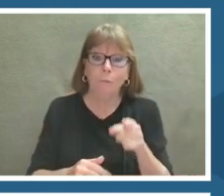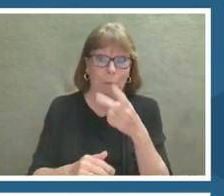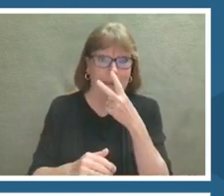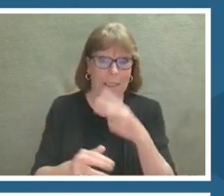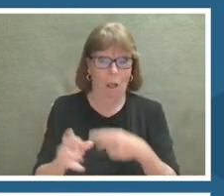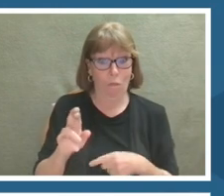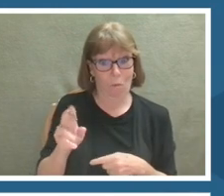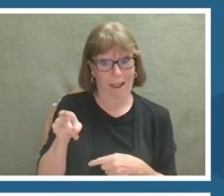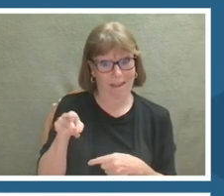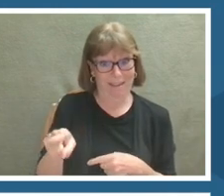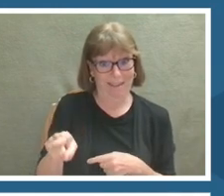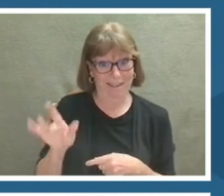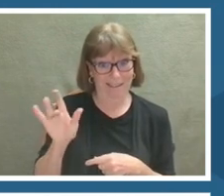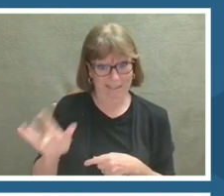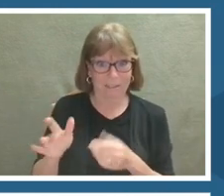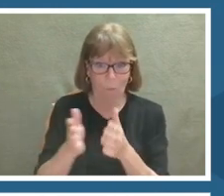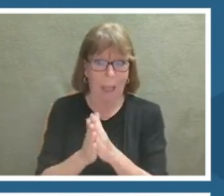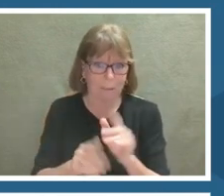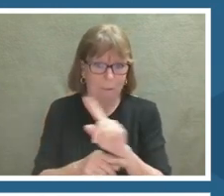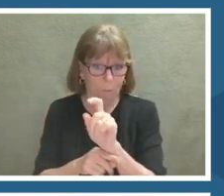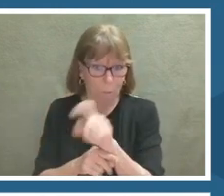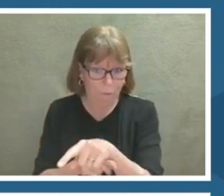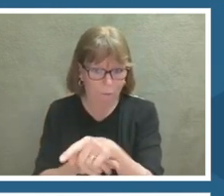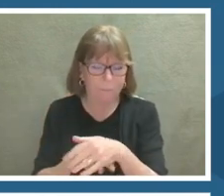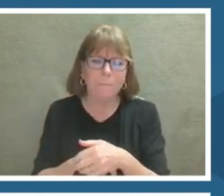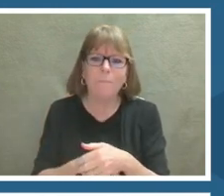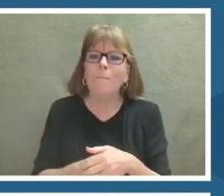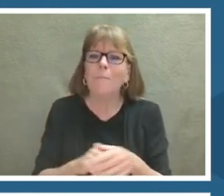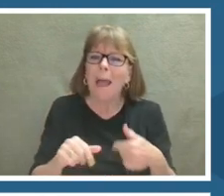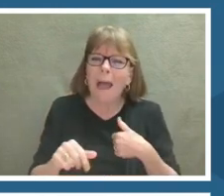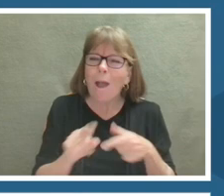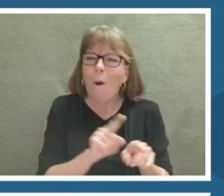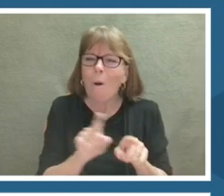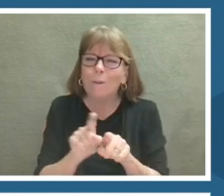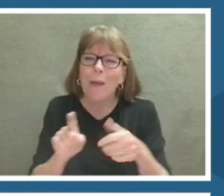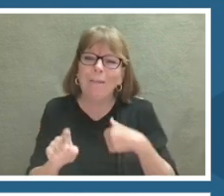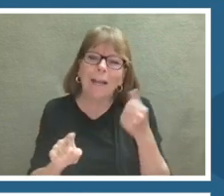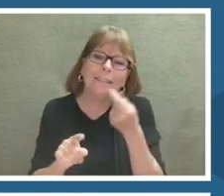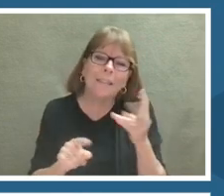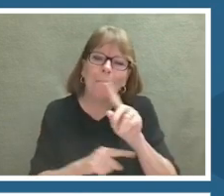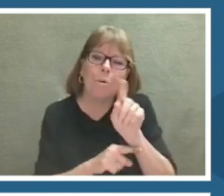I'll also be giving question prompts for each of the sections. Feel free to ask questions throughout.